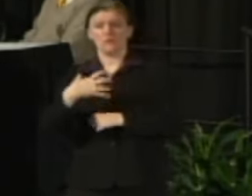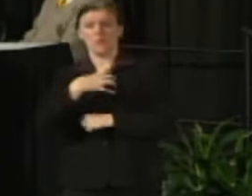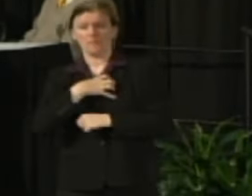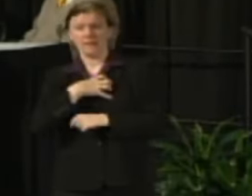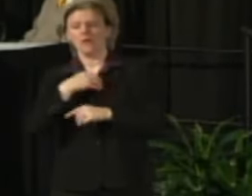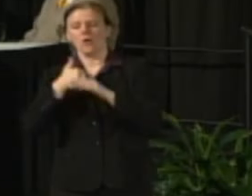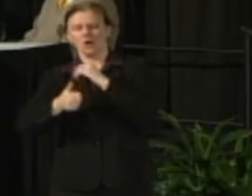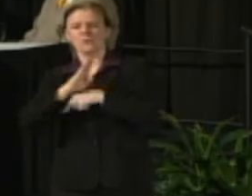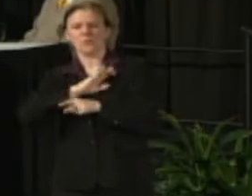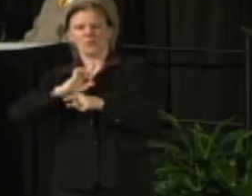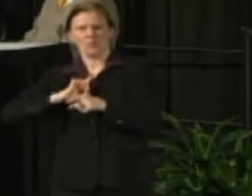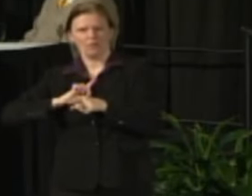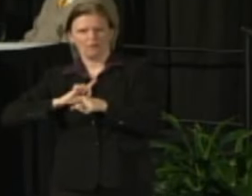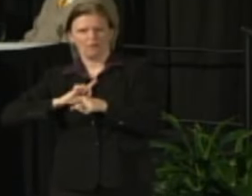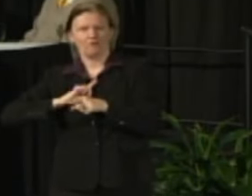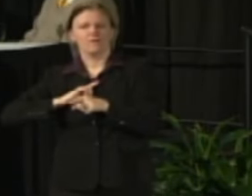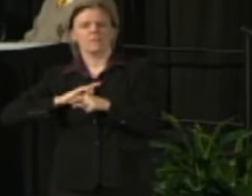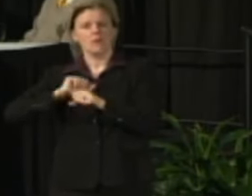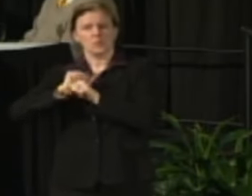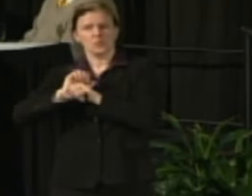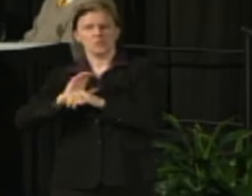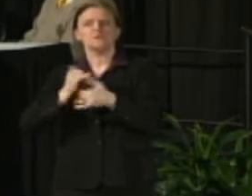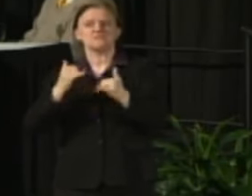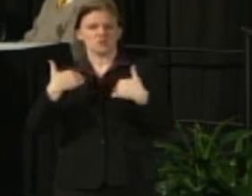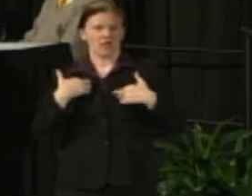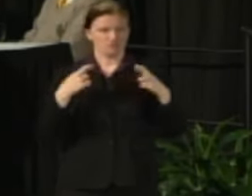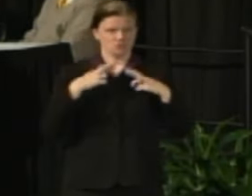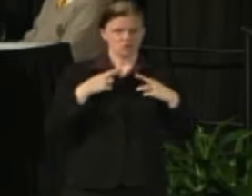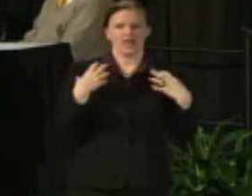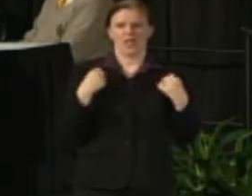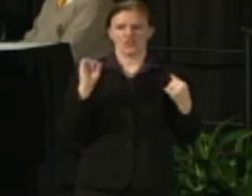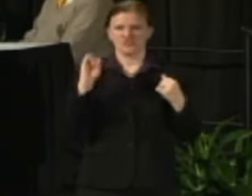and employees would continue to participate in retirement and health insurance programs.